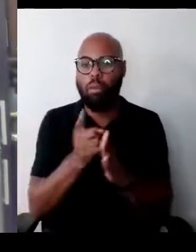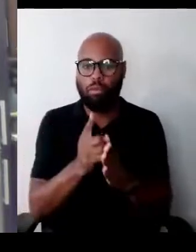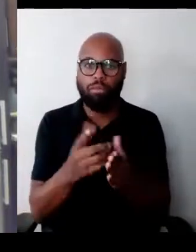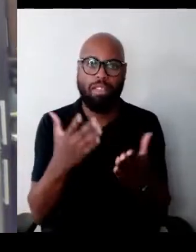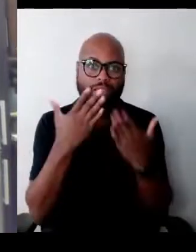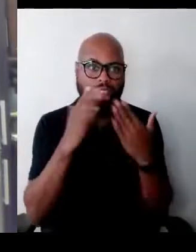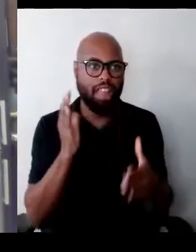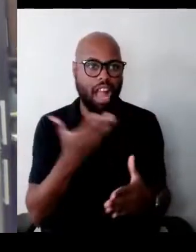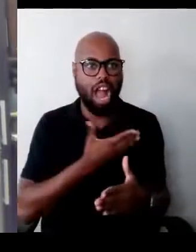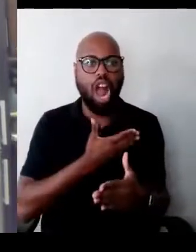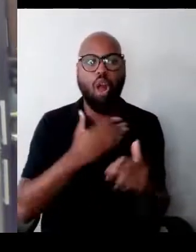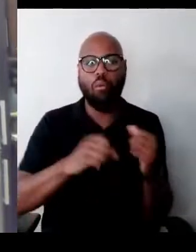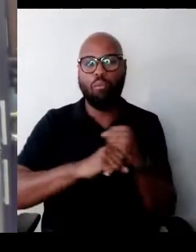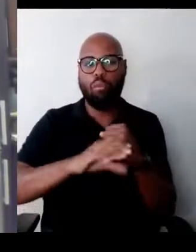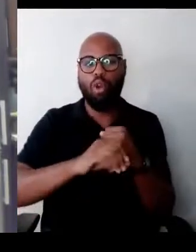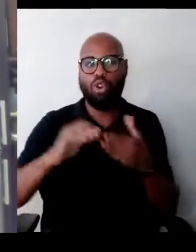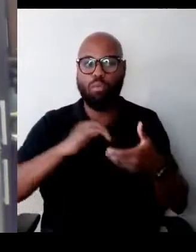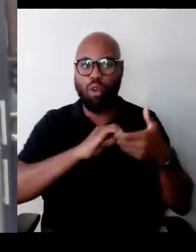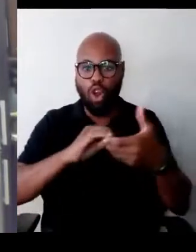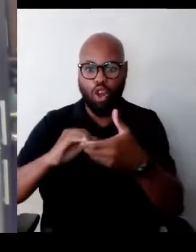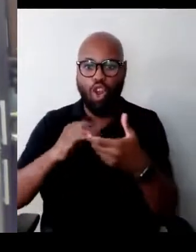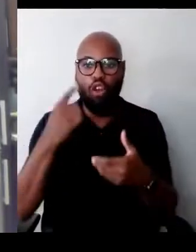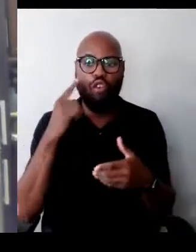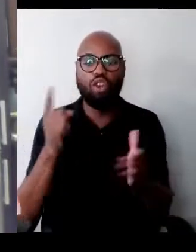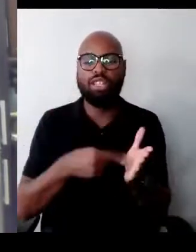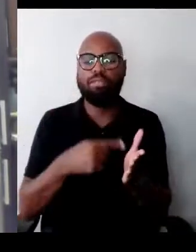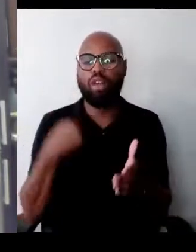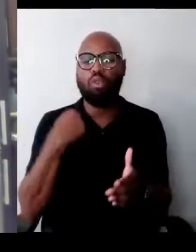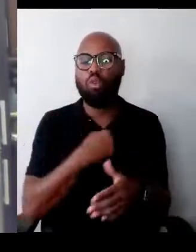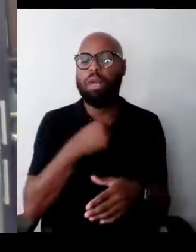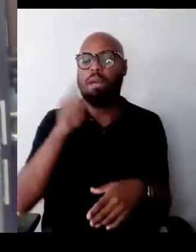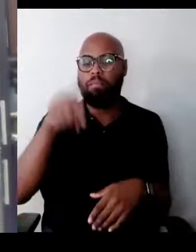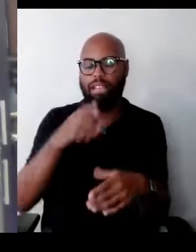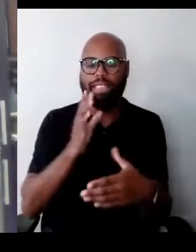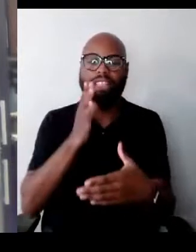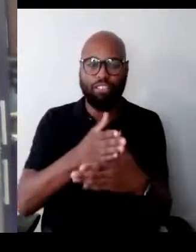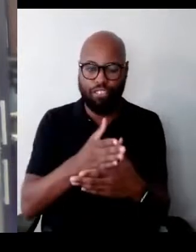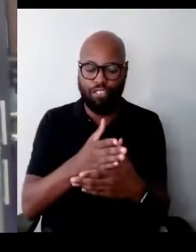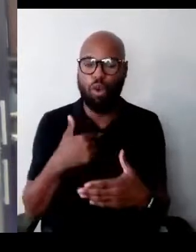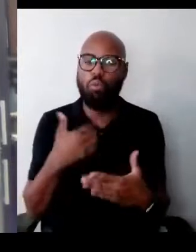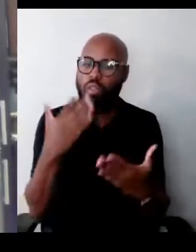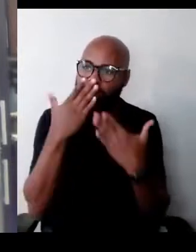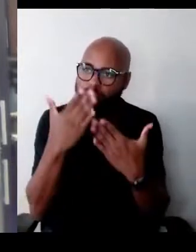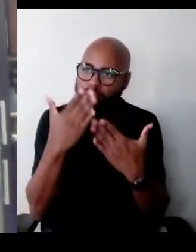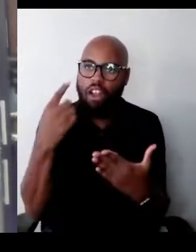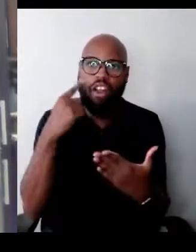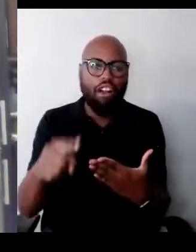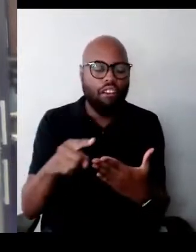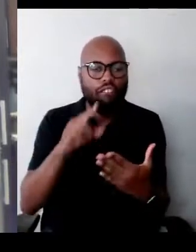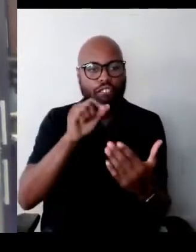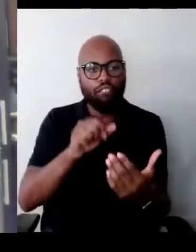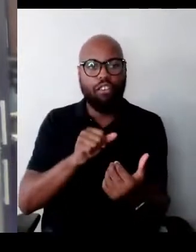for "Sometimes We Must Interfere", we are incredibly grateful for the support of Facing History and Ourselves